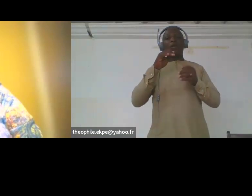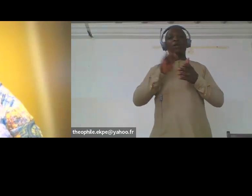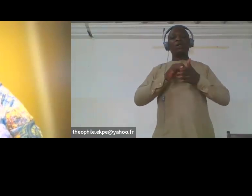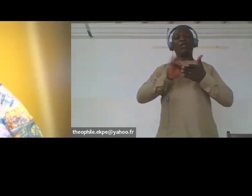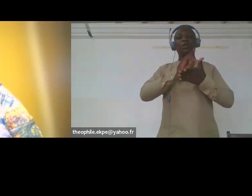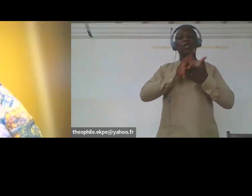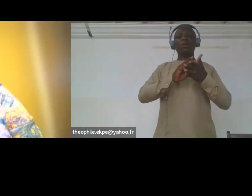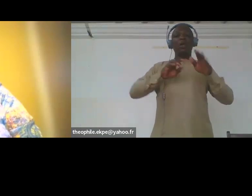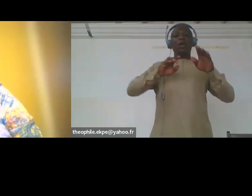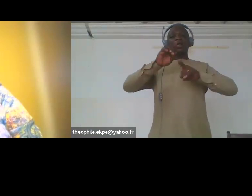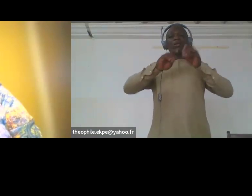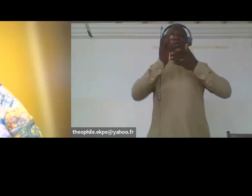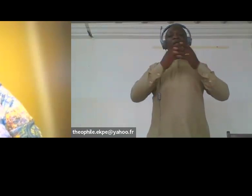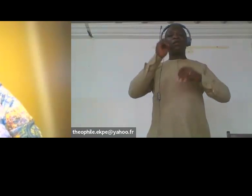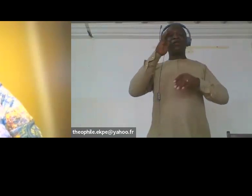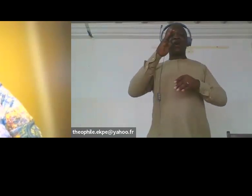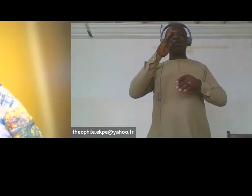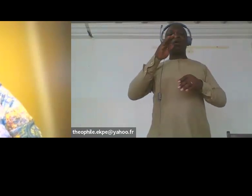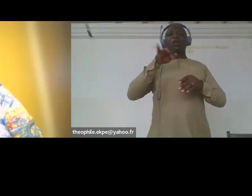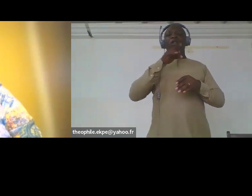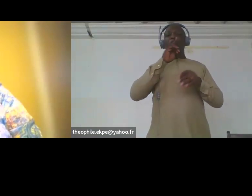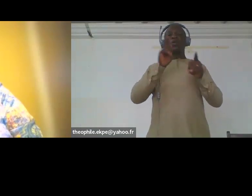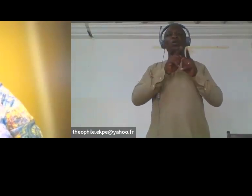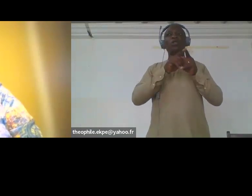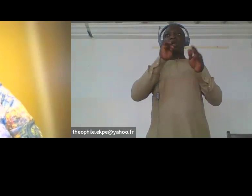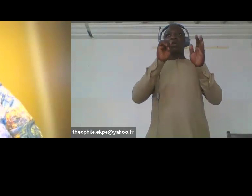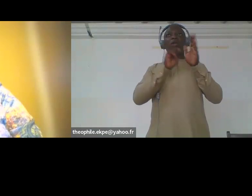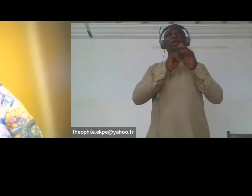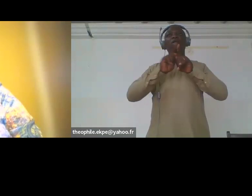for instance the Somali women who are refugees they shared that due to the